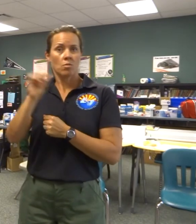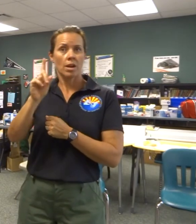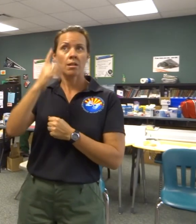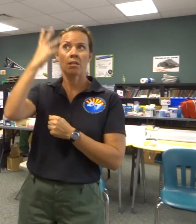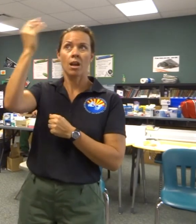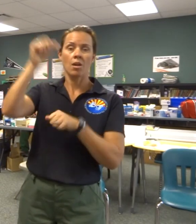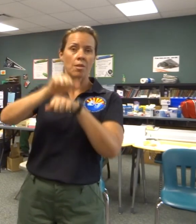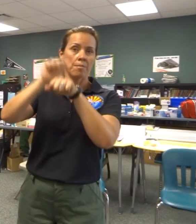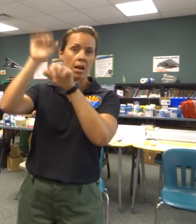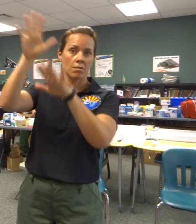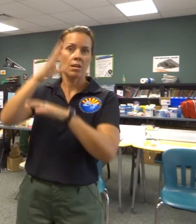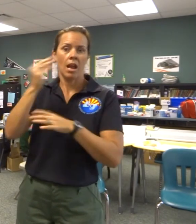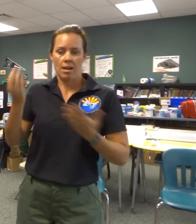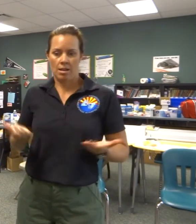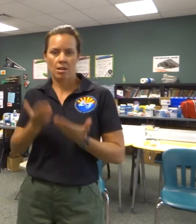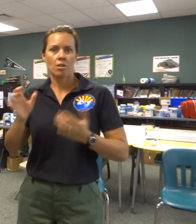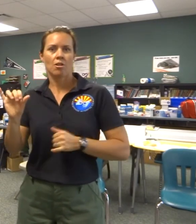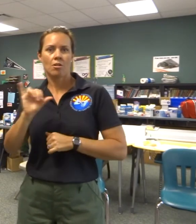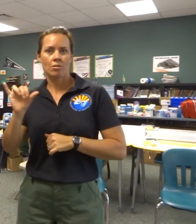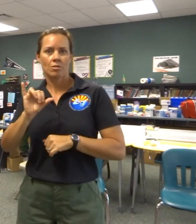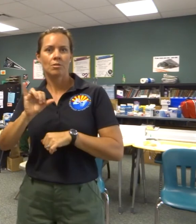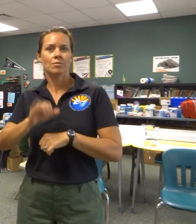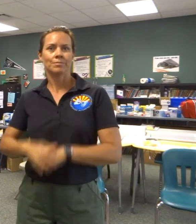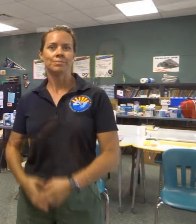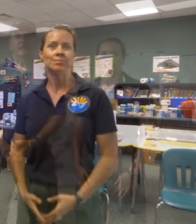up on the line.